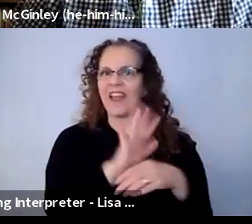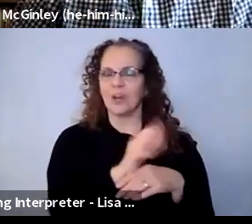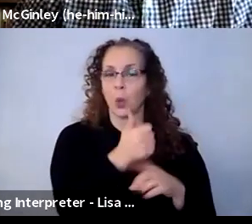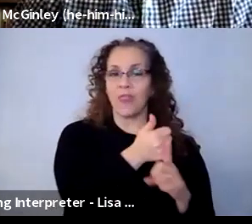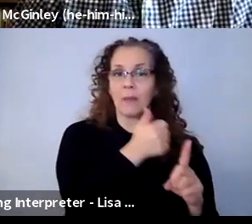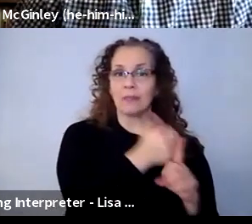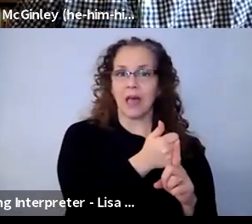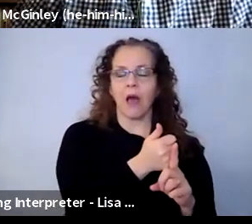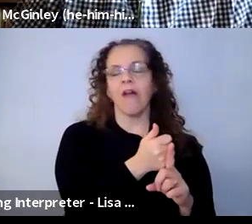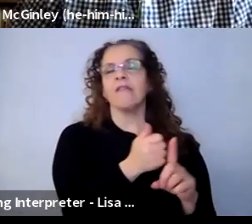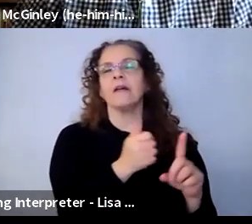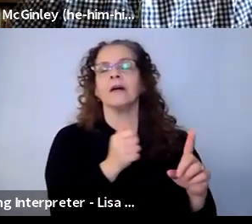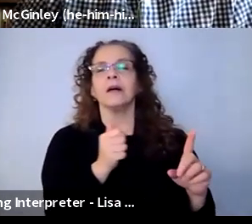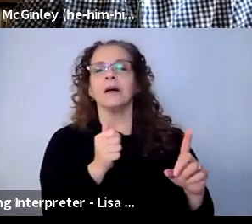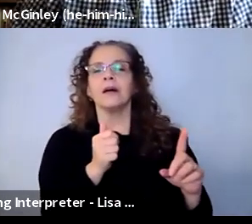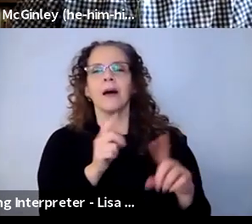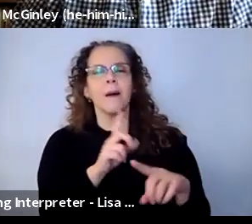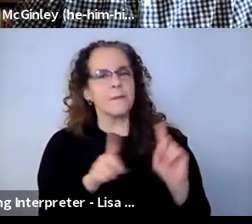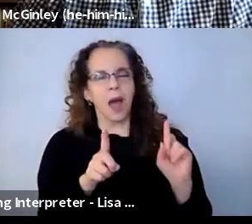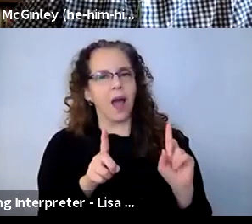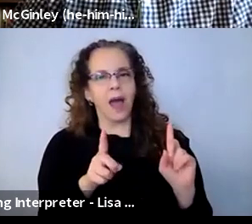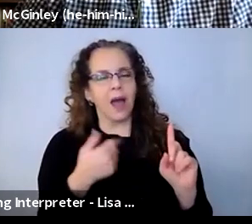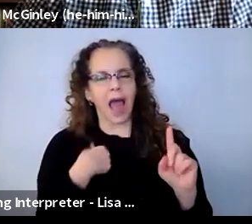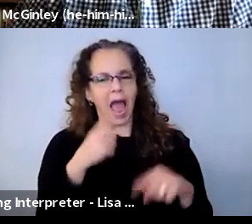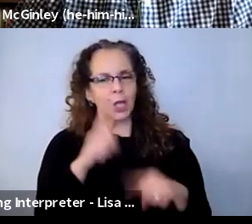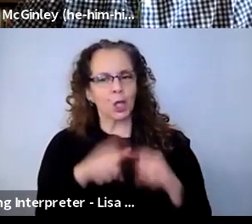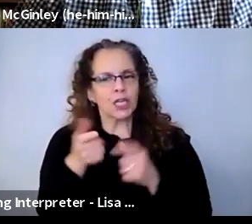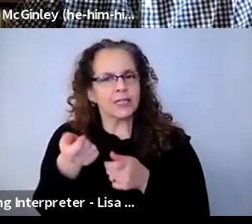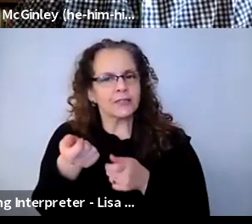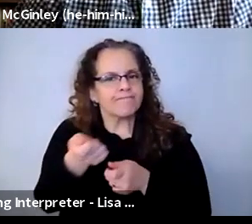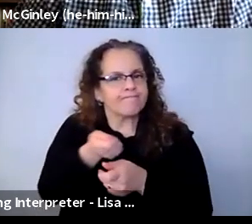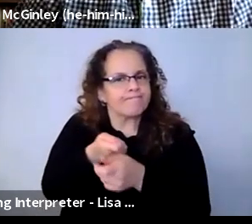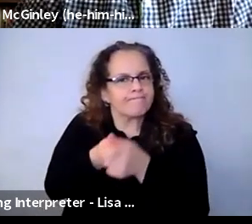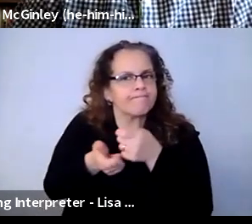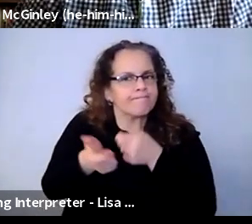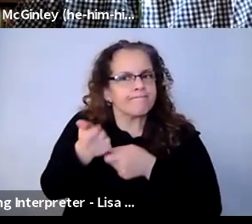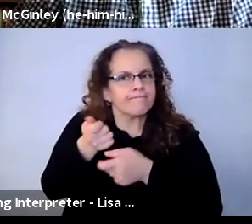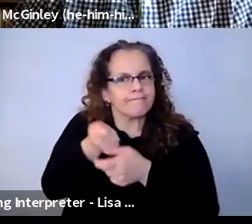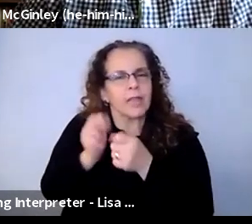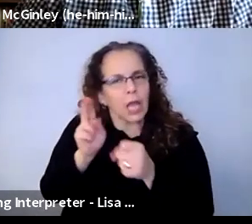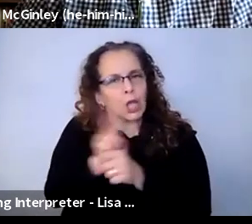posted. But I really could not get them going into just using